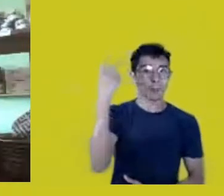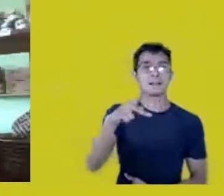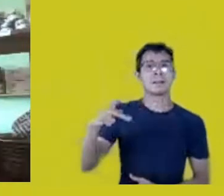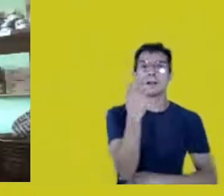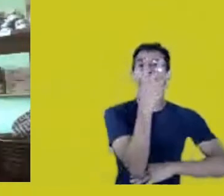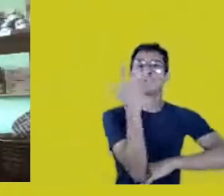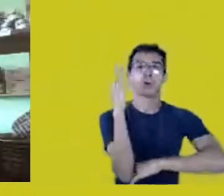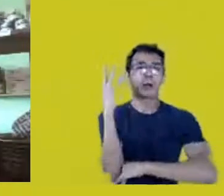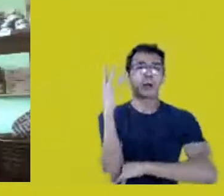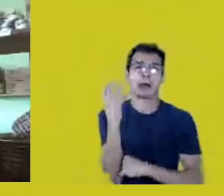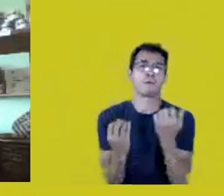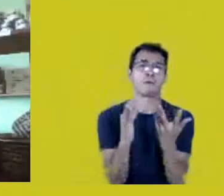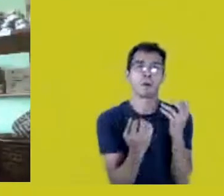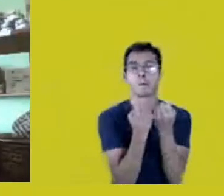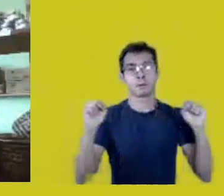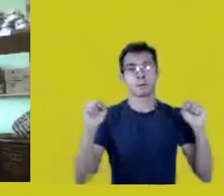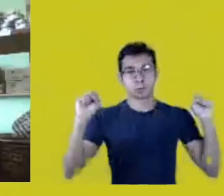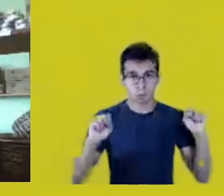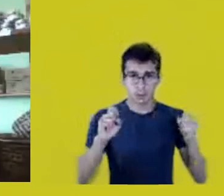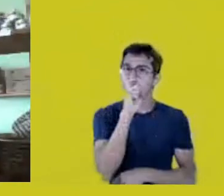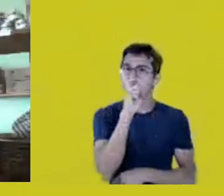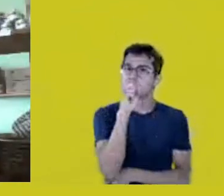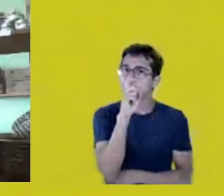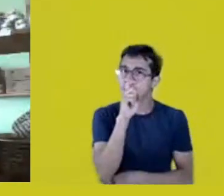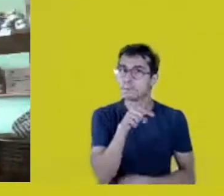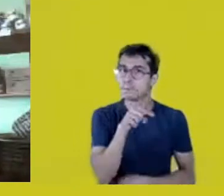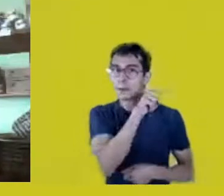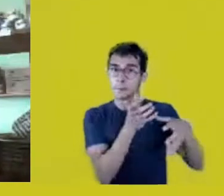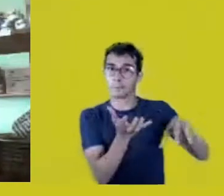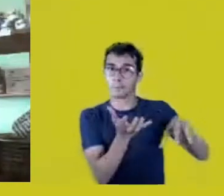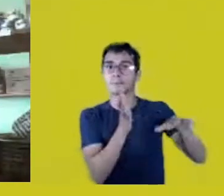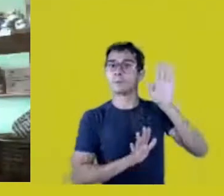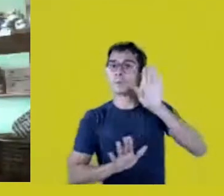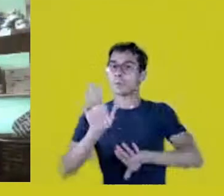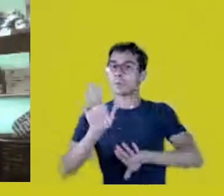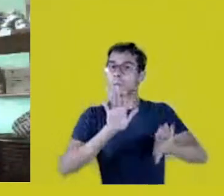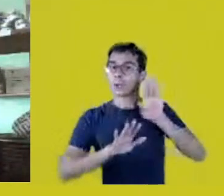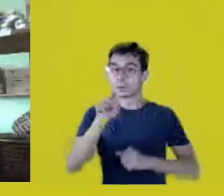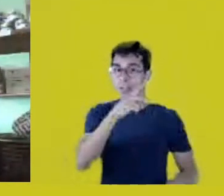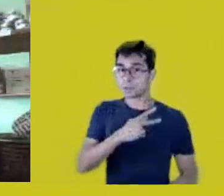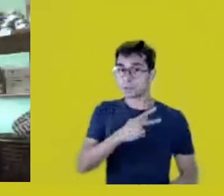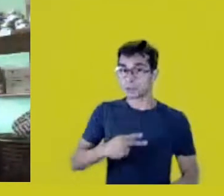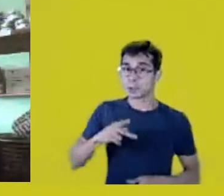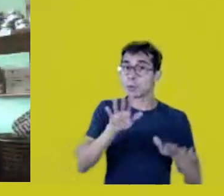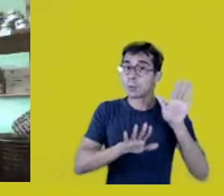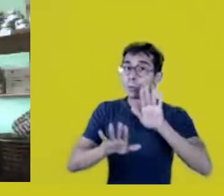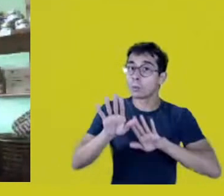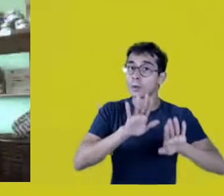Brasília is a lot drier, Mr. President. Watch out. You’re ruling over a powder keg.